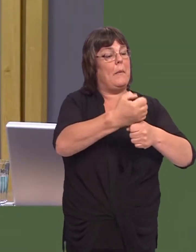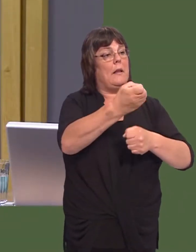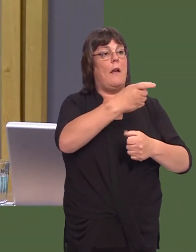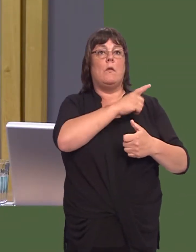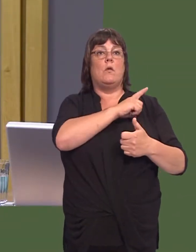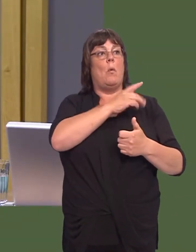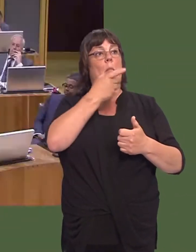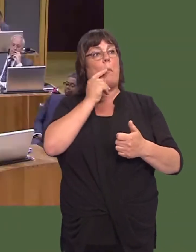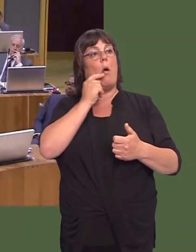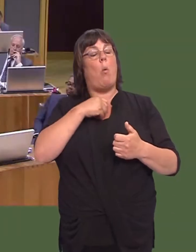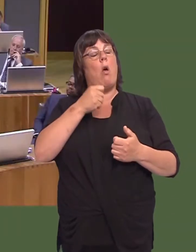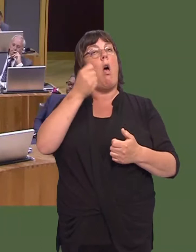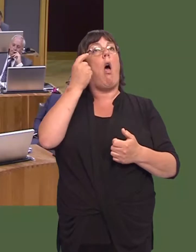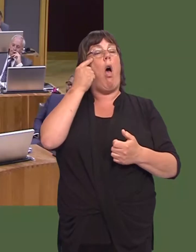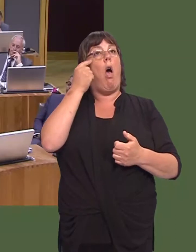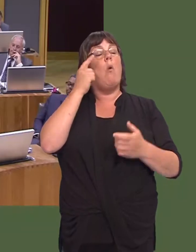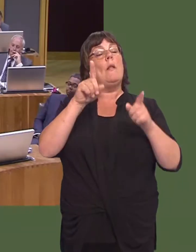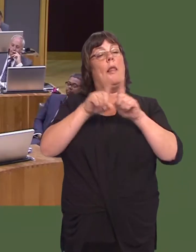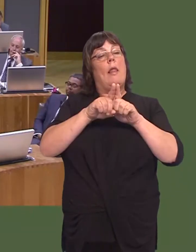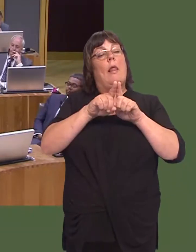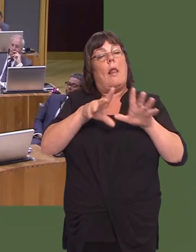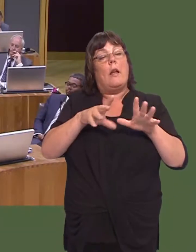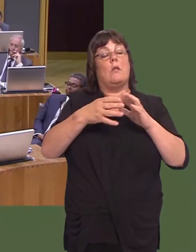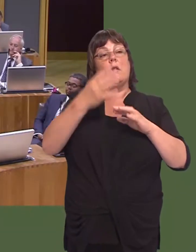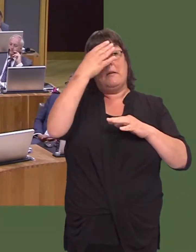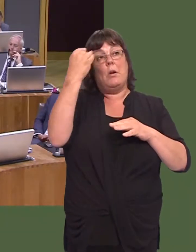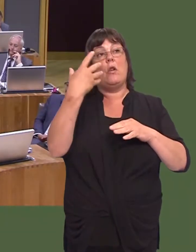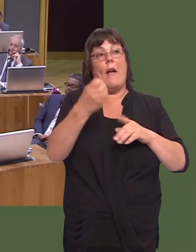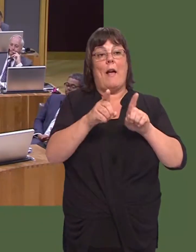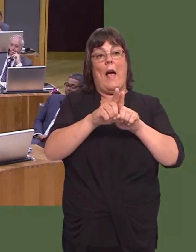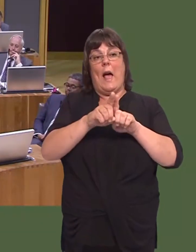so that more and more people understand what itís like to live with dementia, as well as being able to recognise its symptoms.